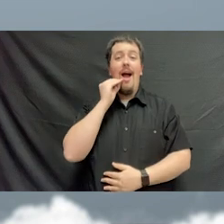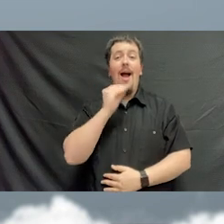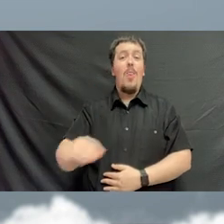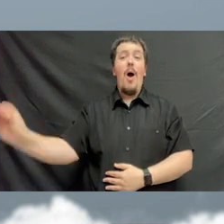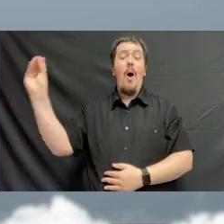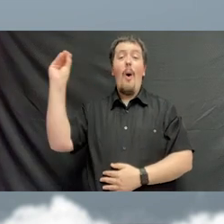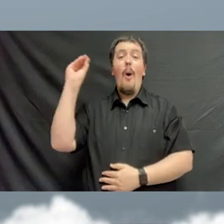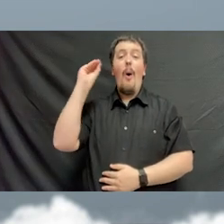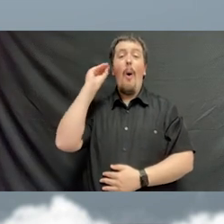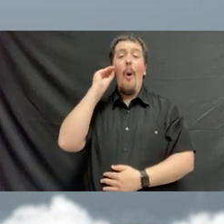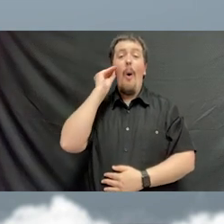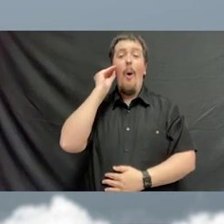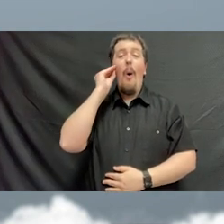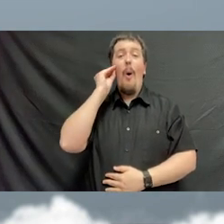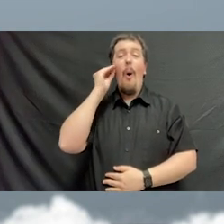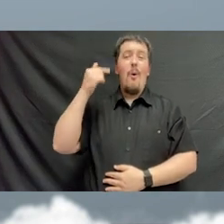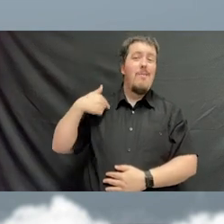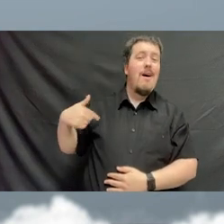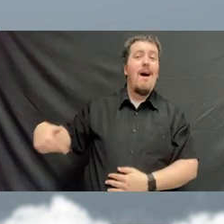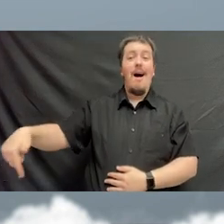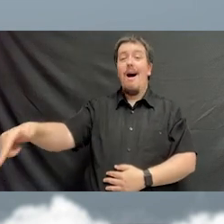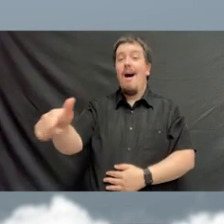And the home of the brave